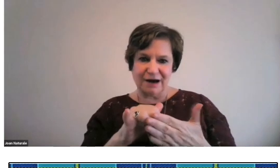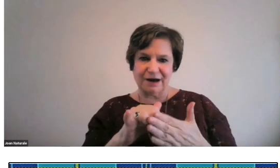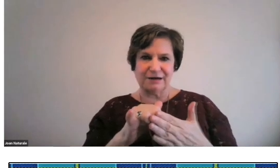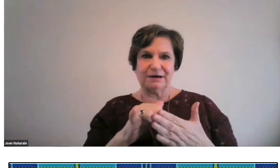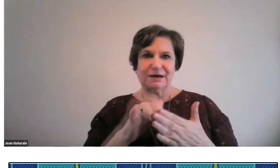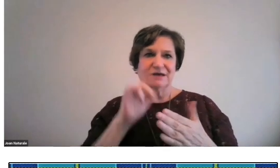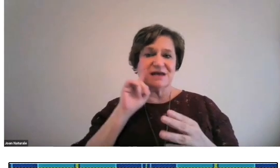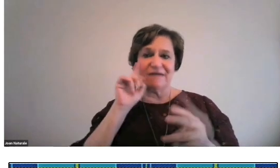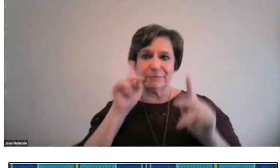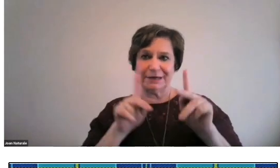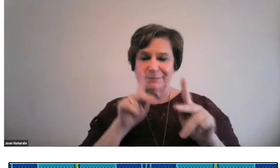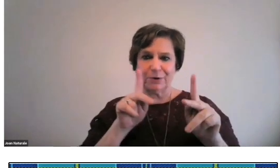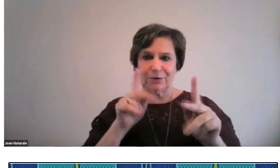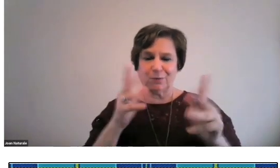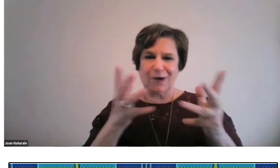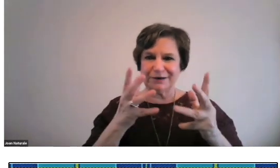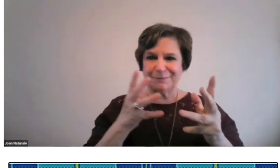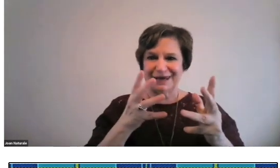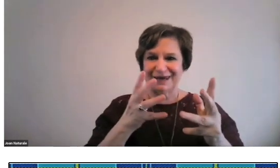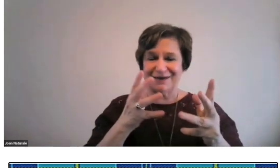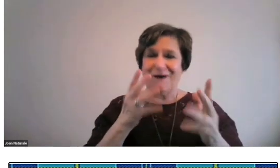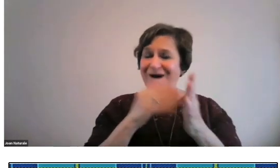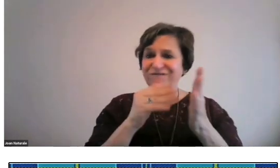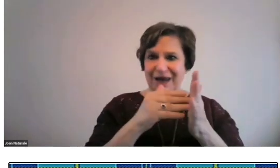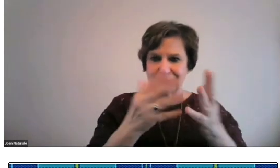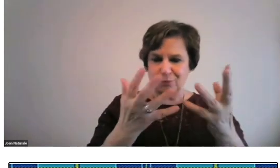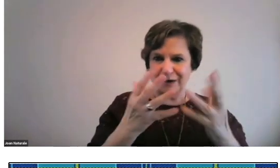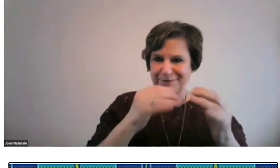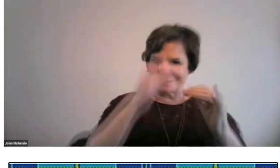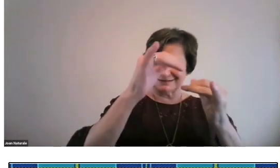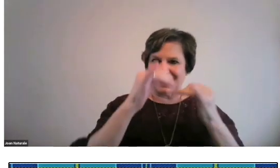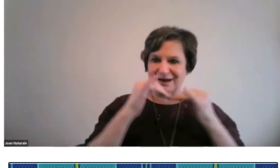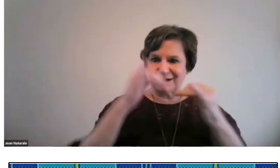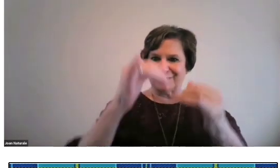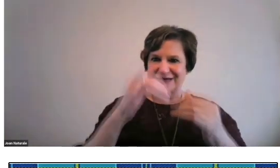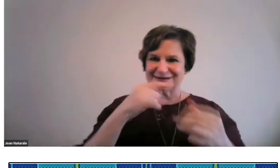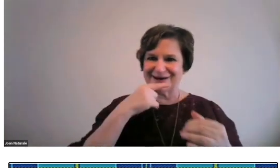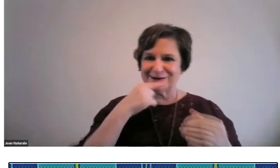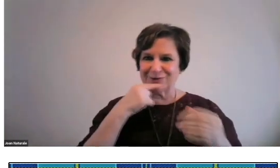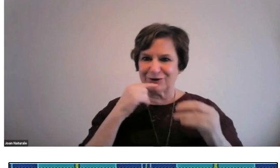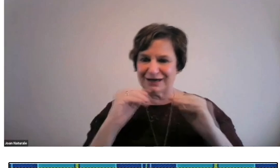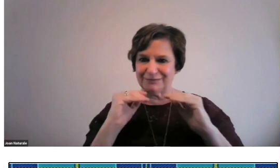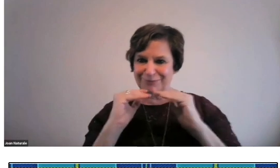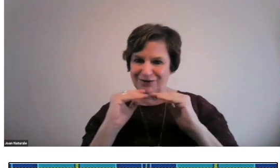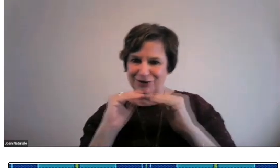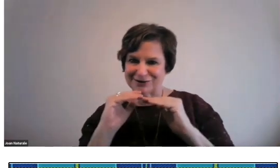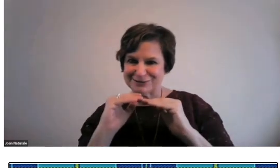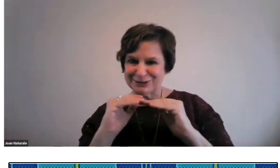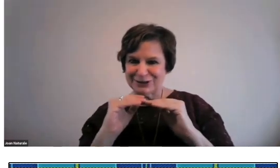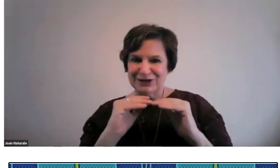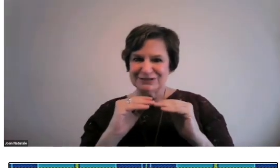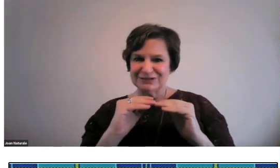People need to realize that deaf people often want to be the same as their hearing peers.